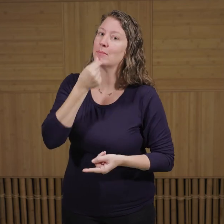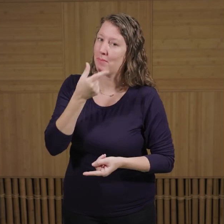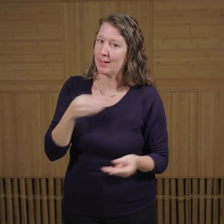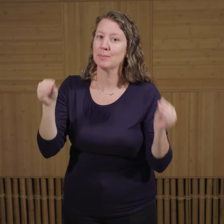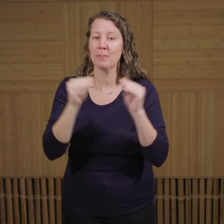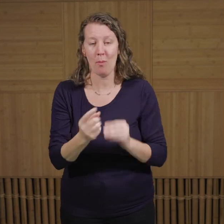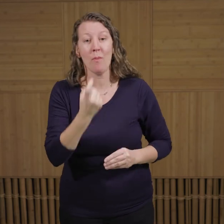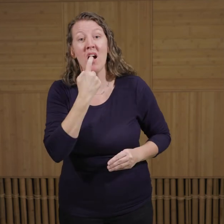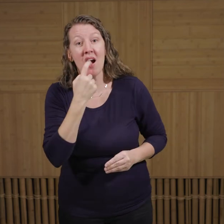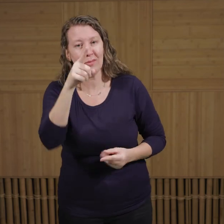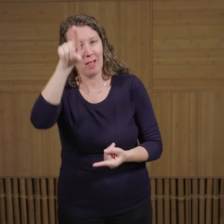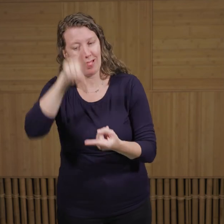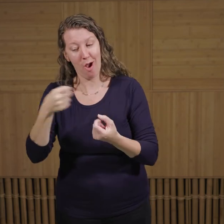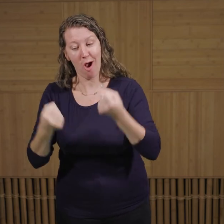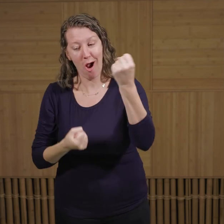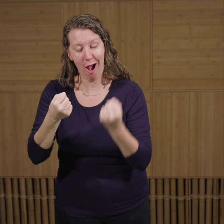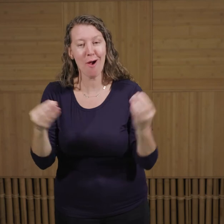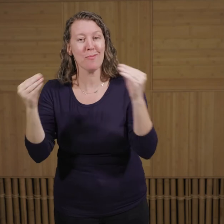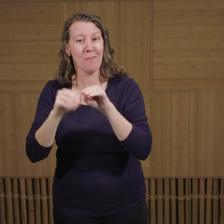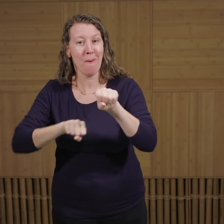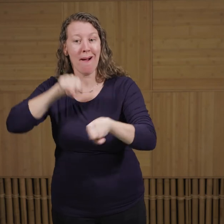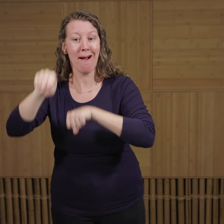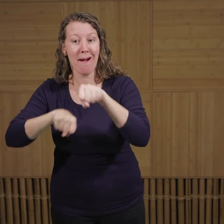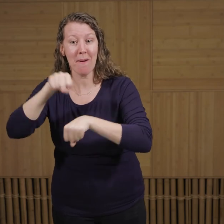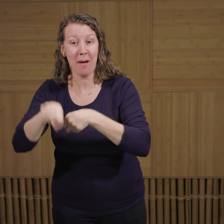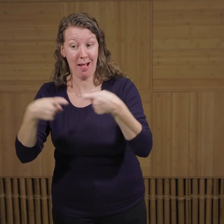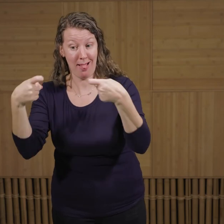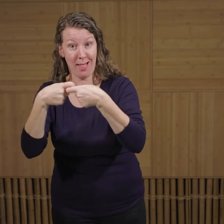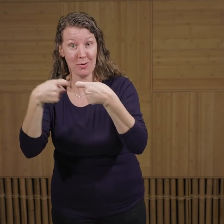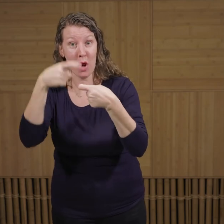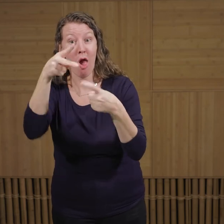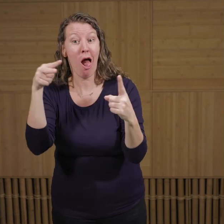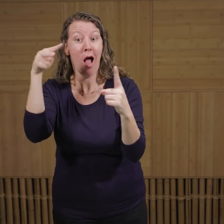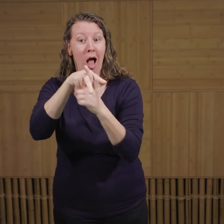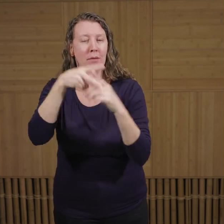It's as easy as reducing your energy consumption. You can carpool bike to work,